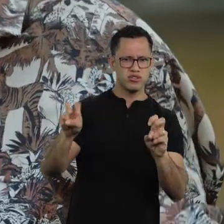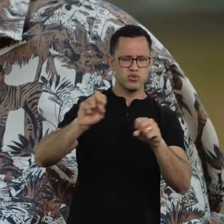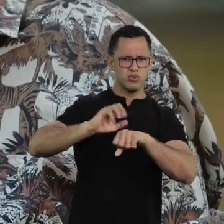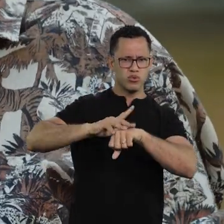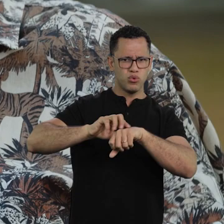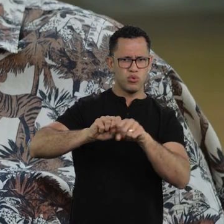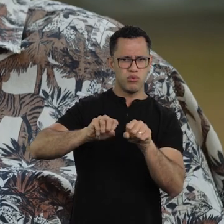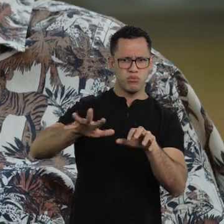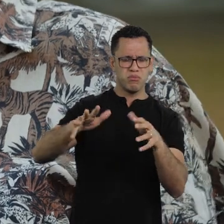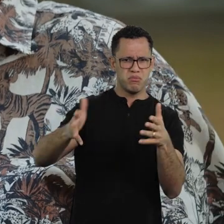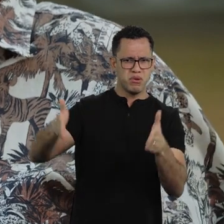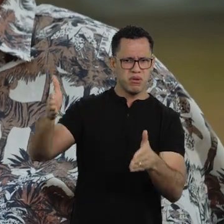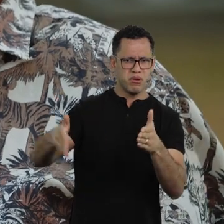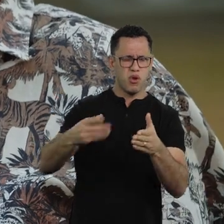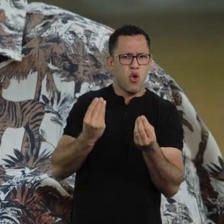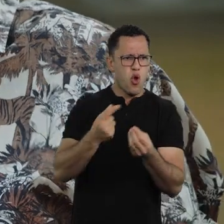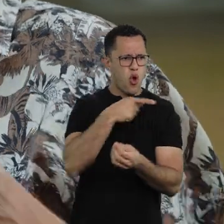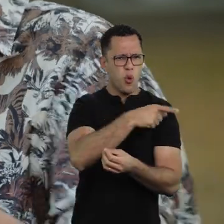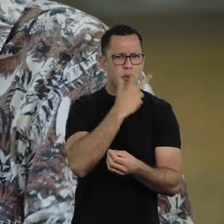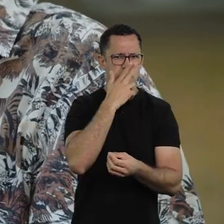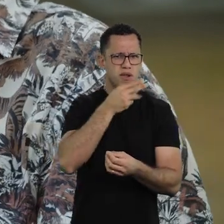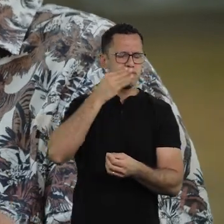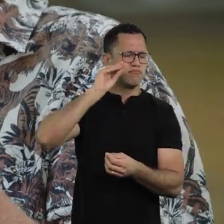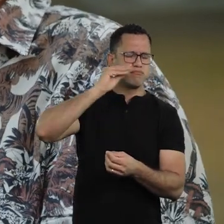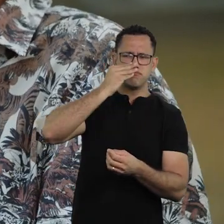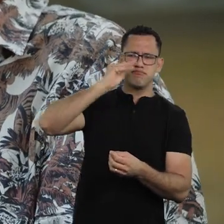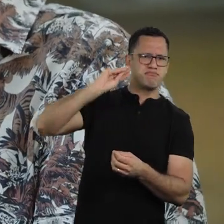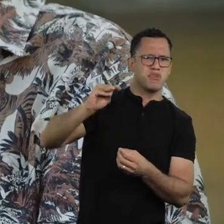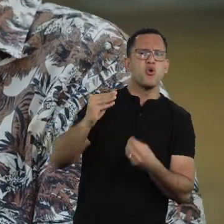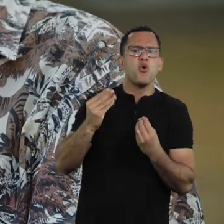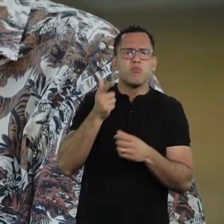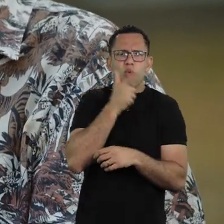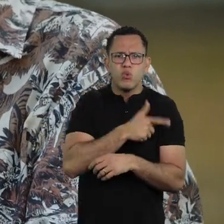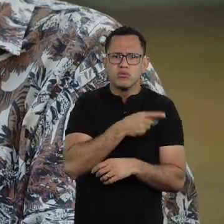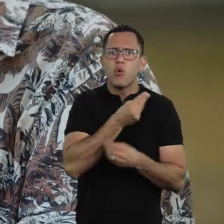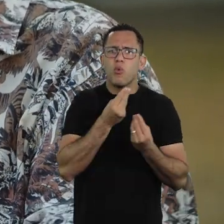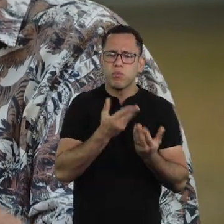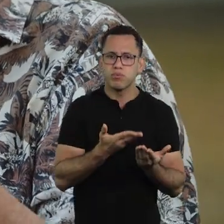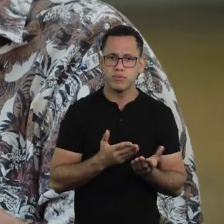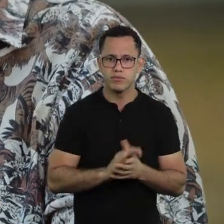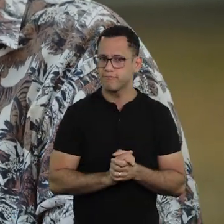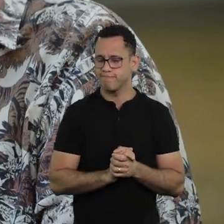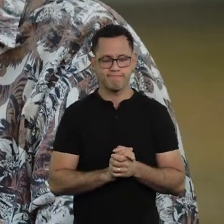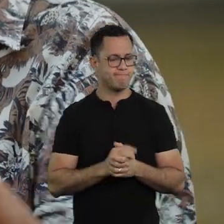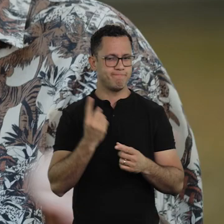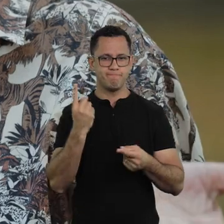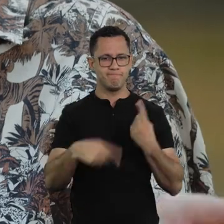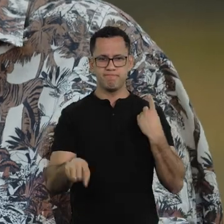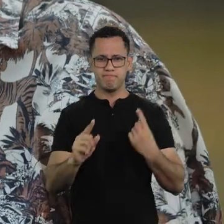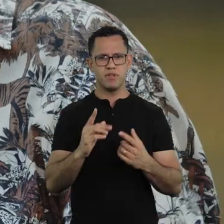What they are experiencing now... What kind of anesthesia is this, that enables one to ignore a moment like that? There's no way.